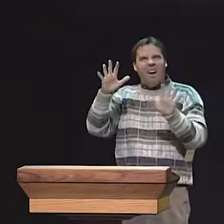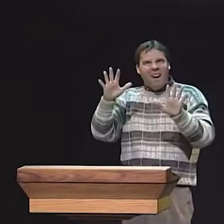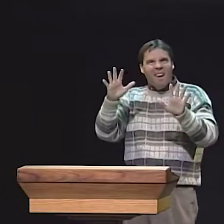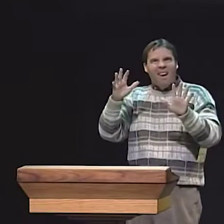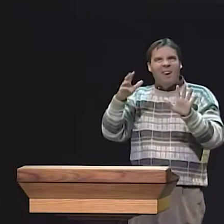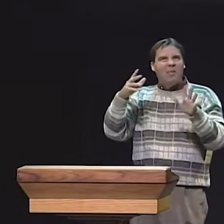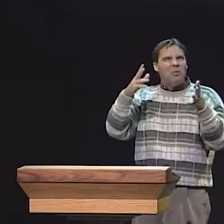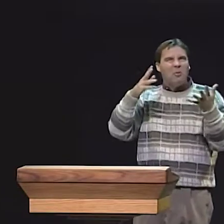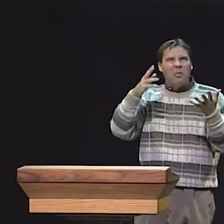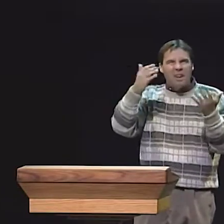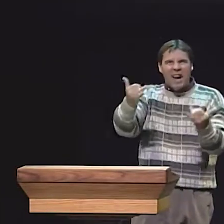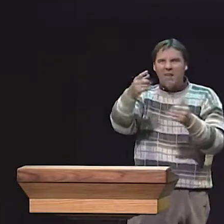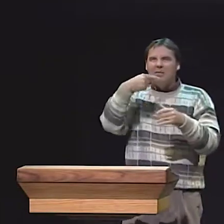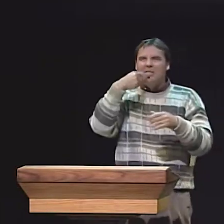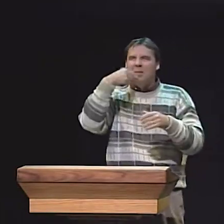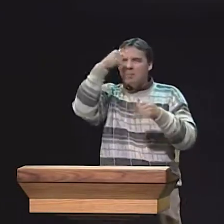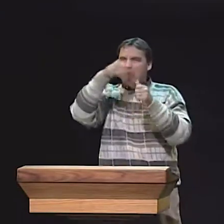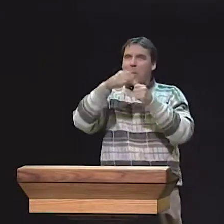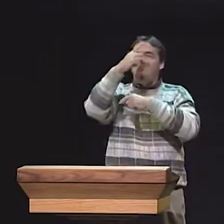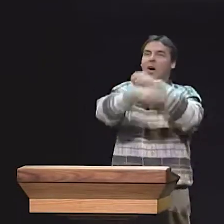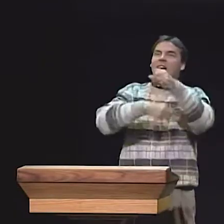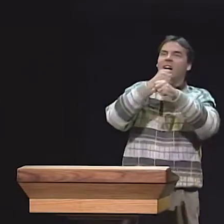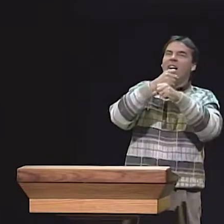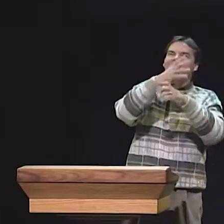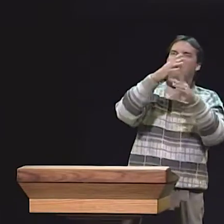ANYWAY, THIS SEEMS TO BE A GOOD RESULT SO FAR.